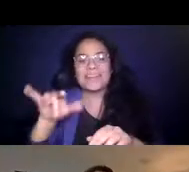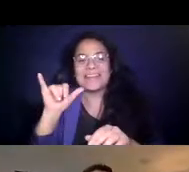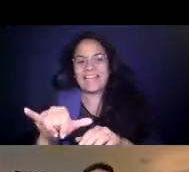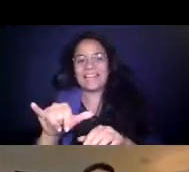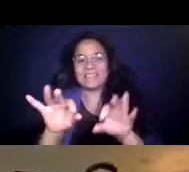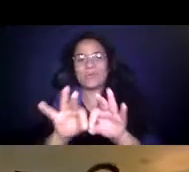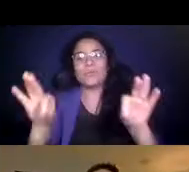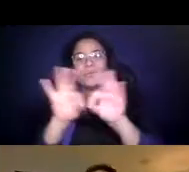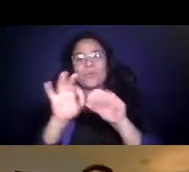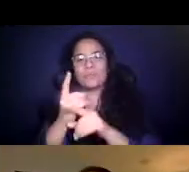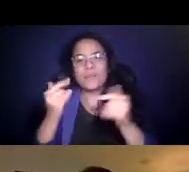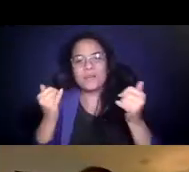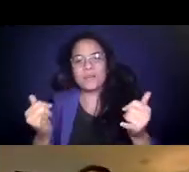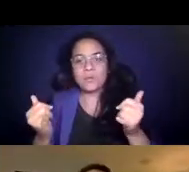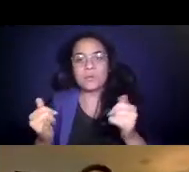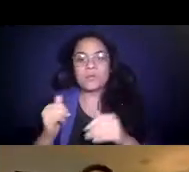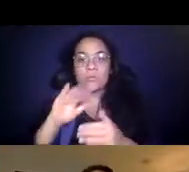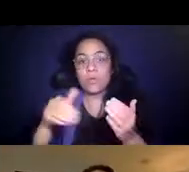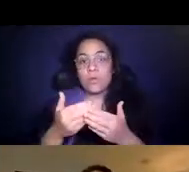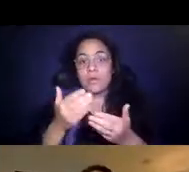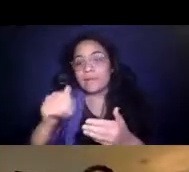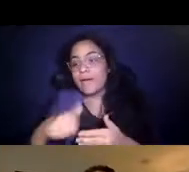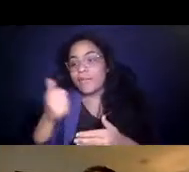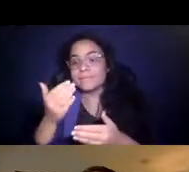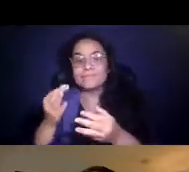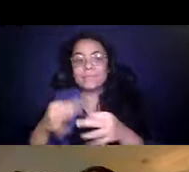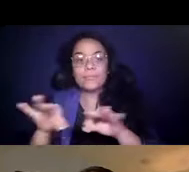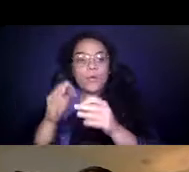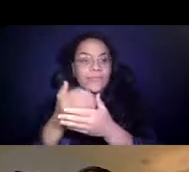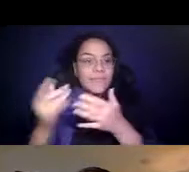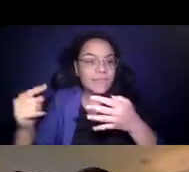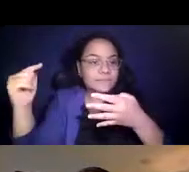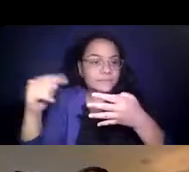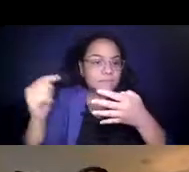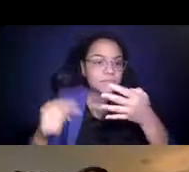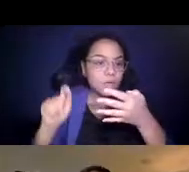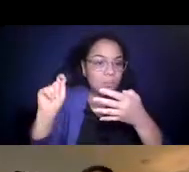14:19:12 And all these other key facets that I have here as bullet points, none of them